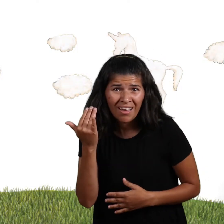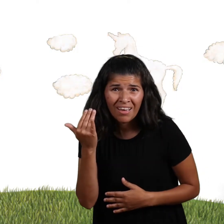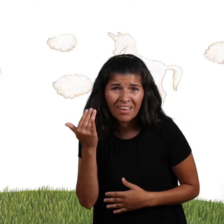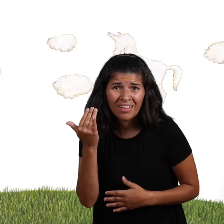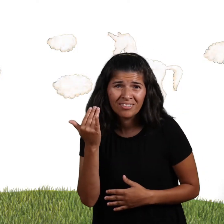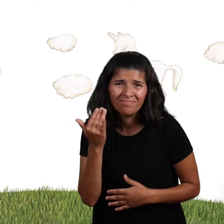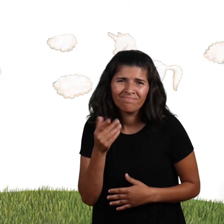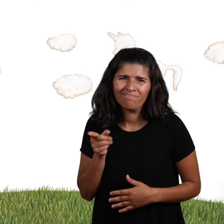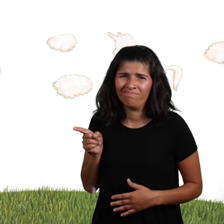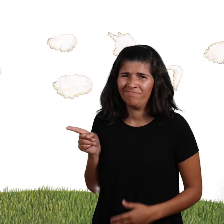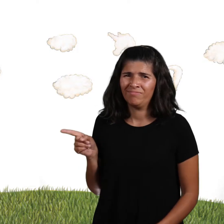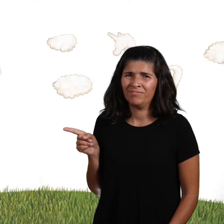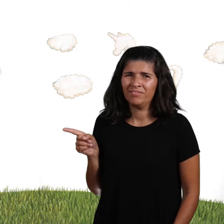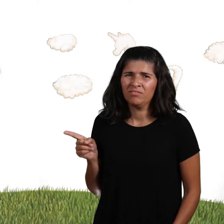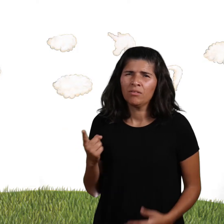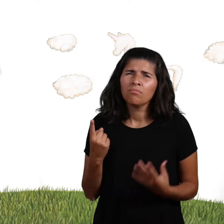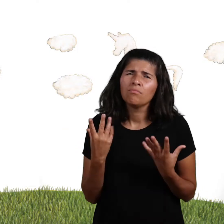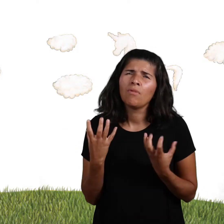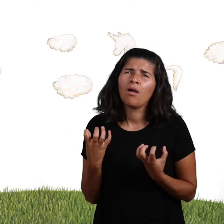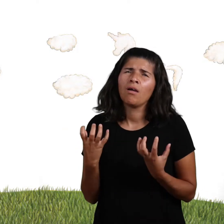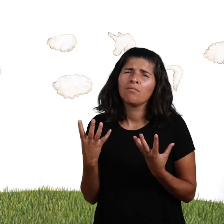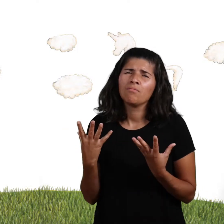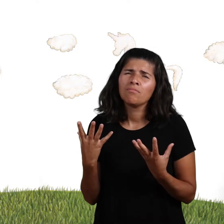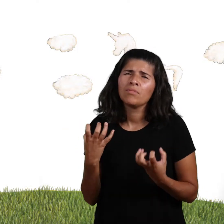You see, she wished